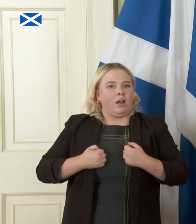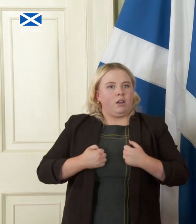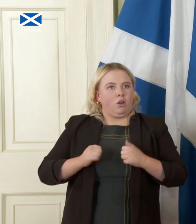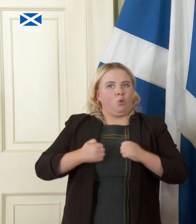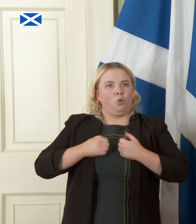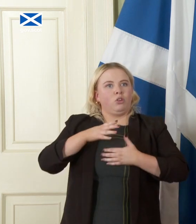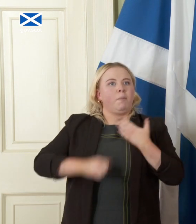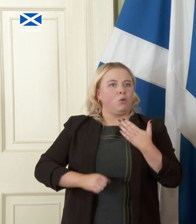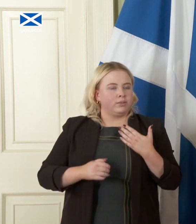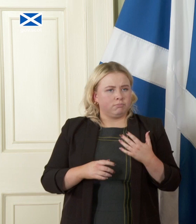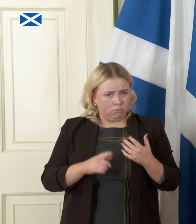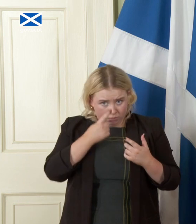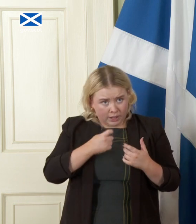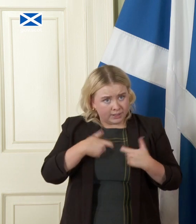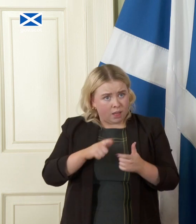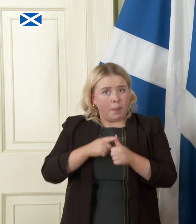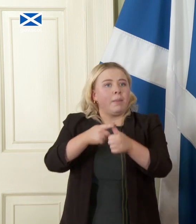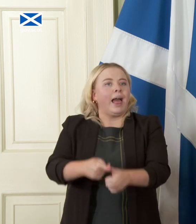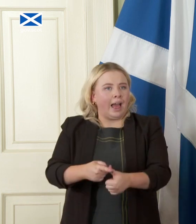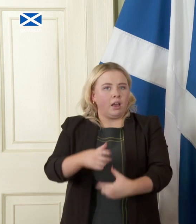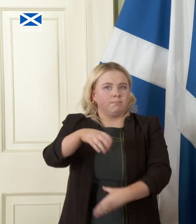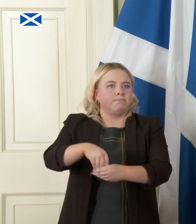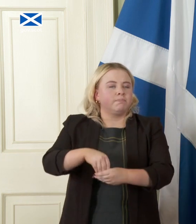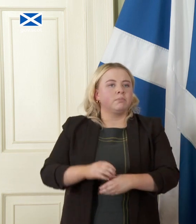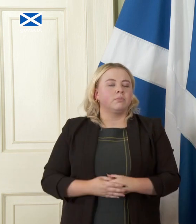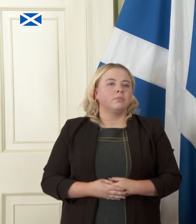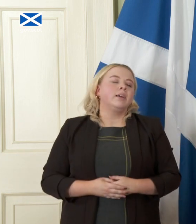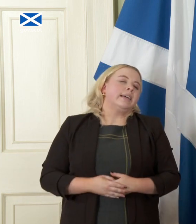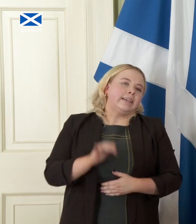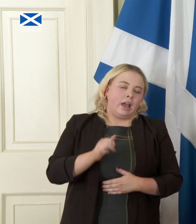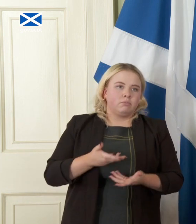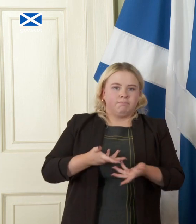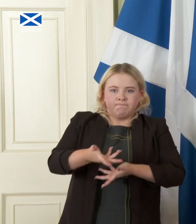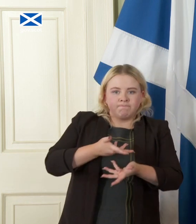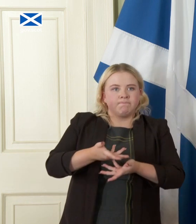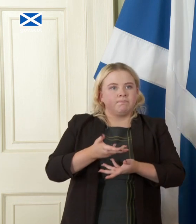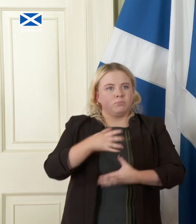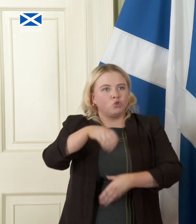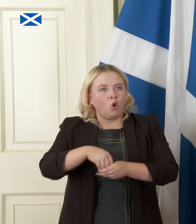clearly the negotiation around rejoining and the process of establishing our own currency would be